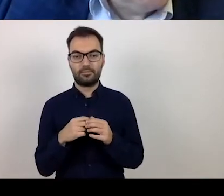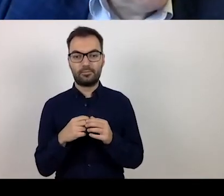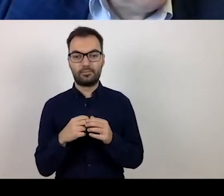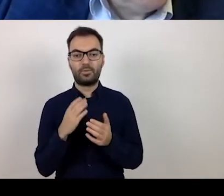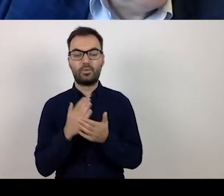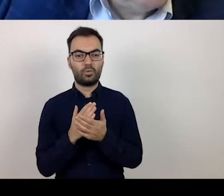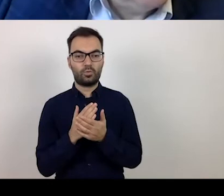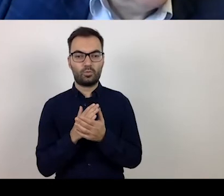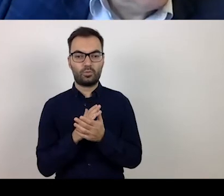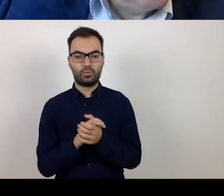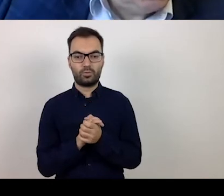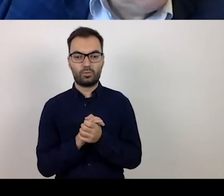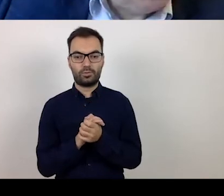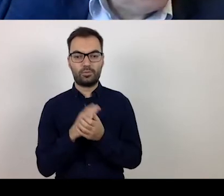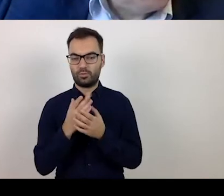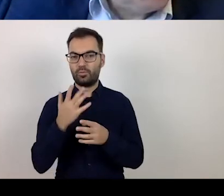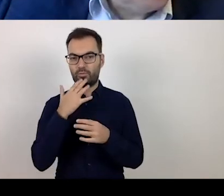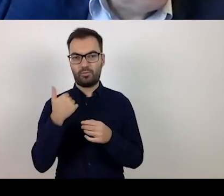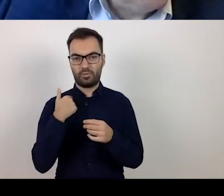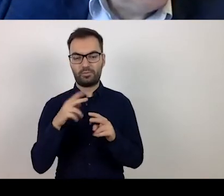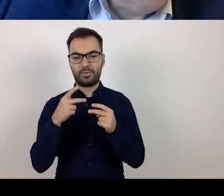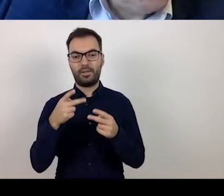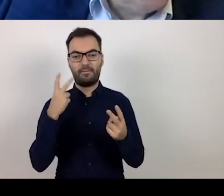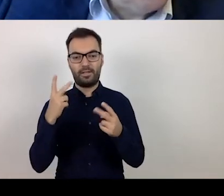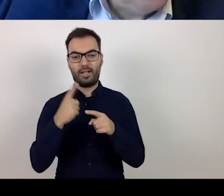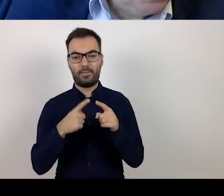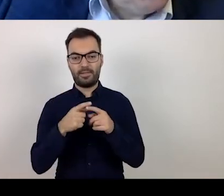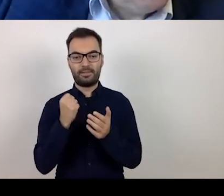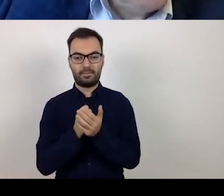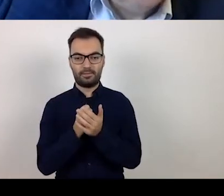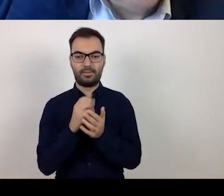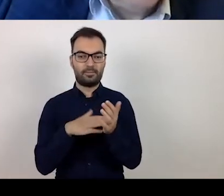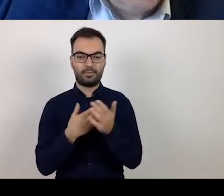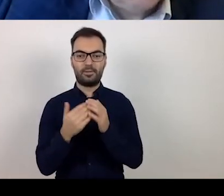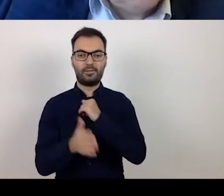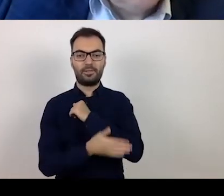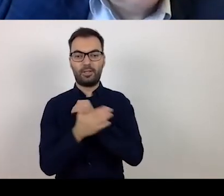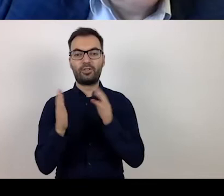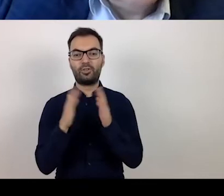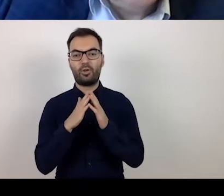I have already spoken about supporting the nursing homes.